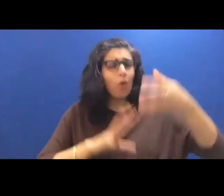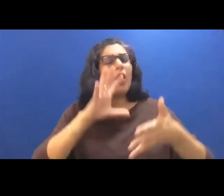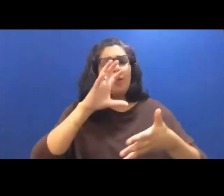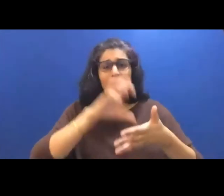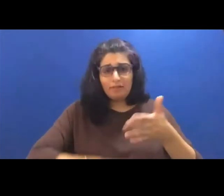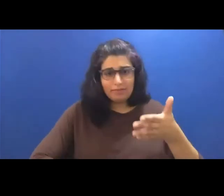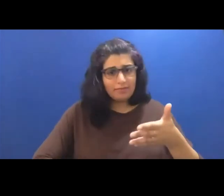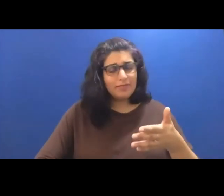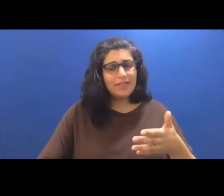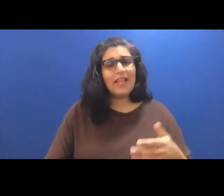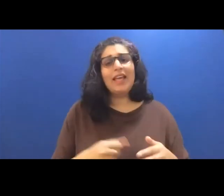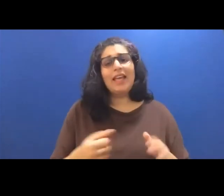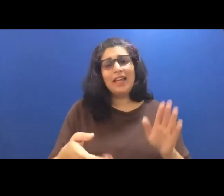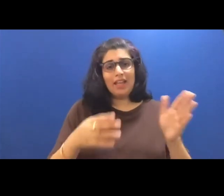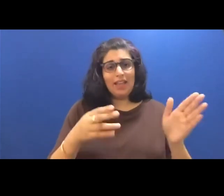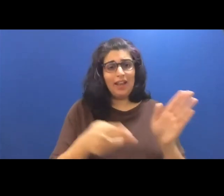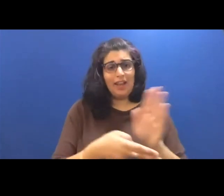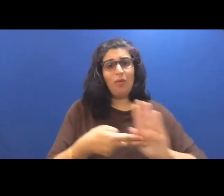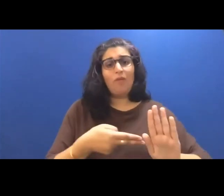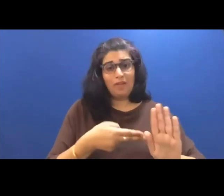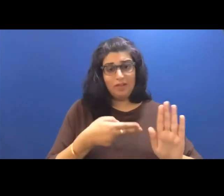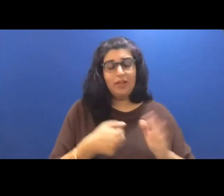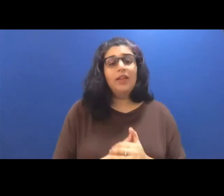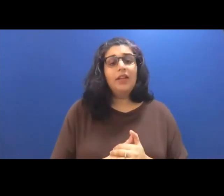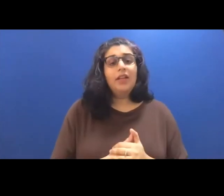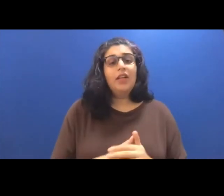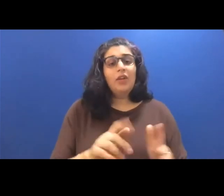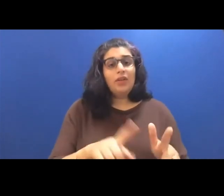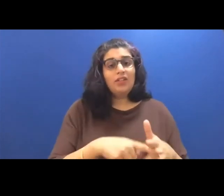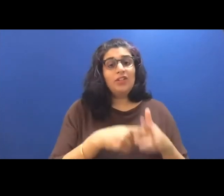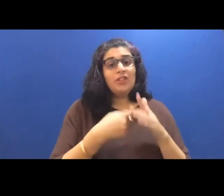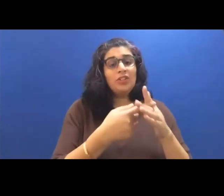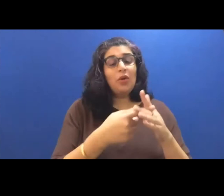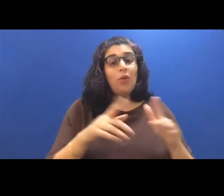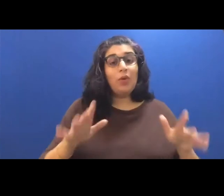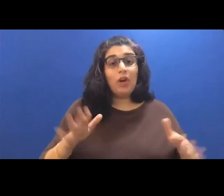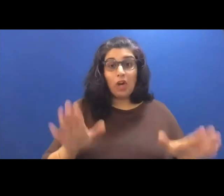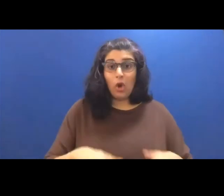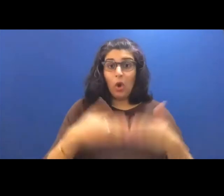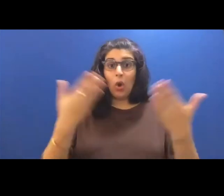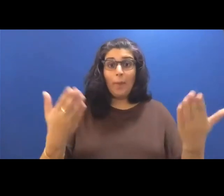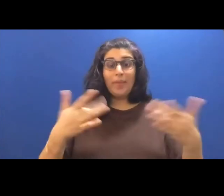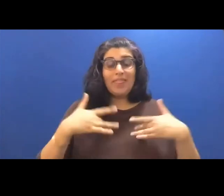will open our event with a reading from win me something I will introduce Kyle Pik-Shuen